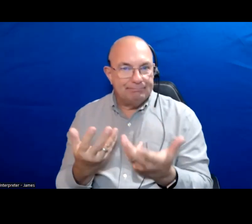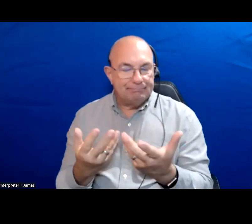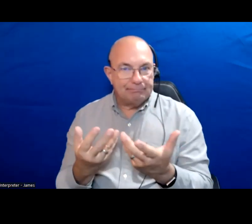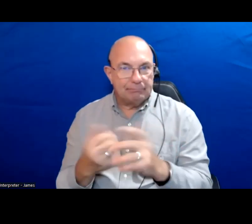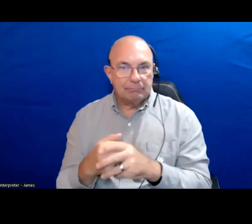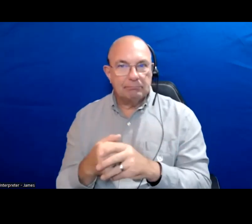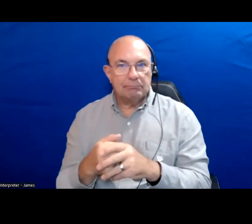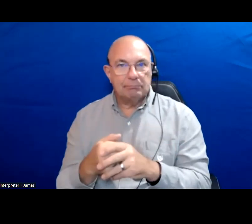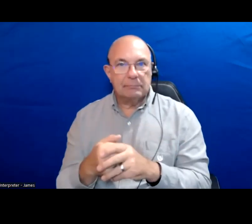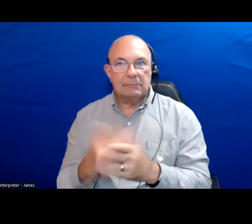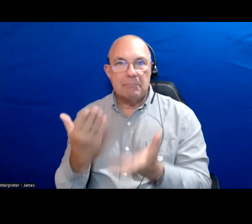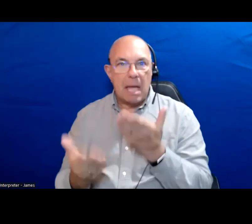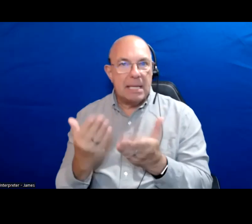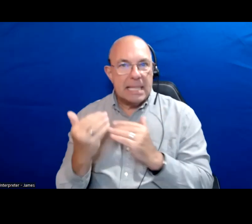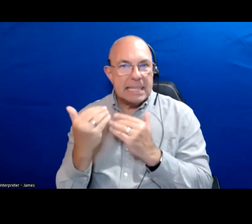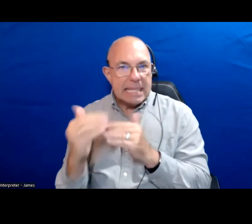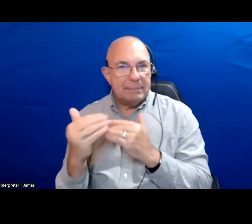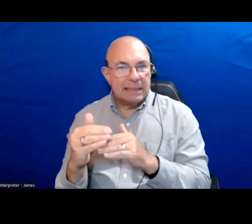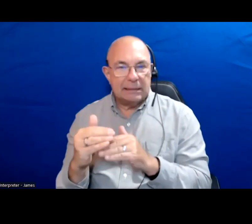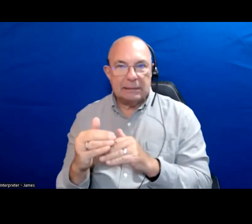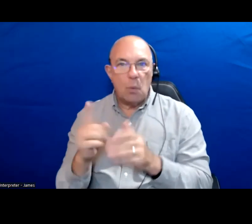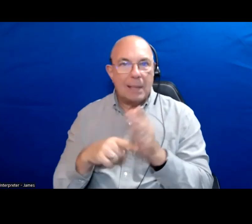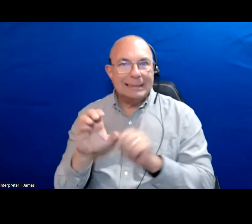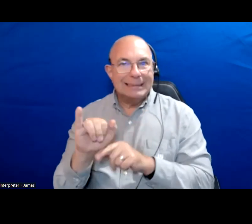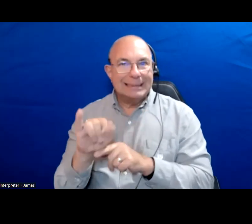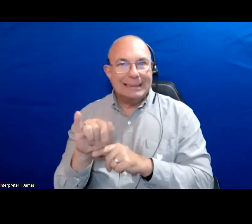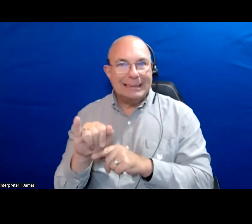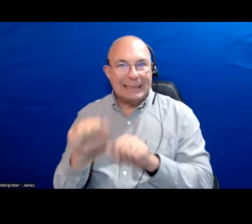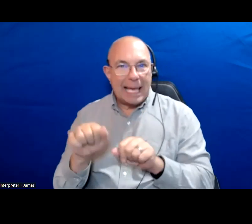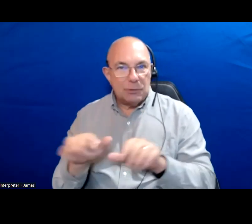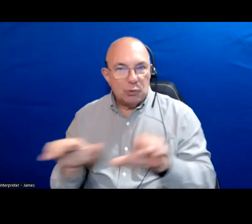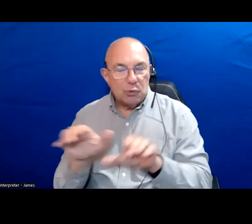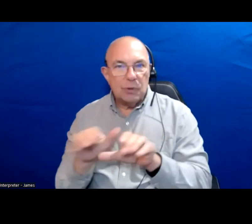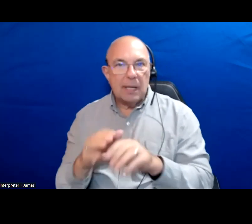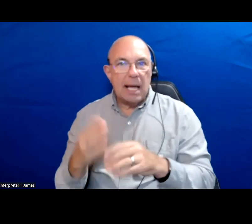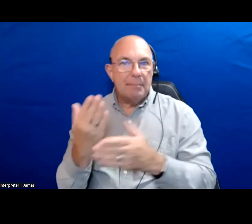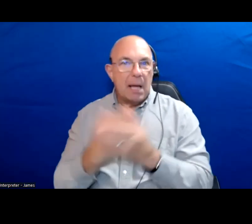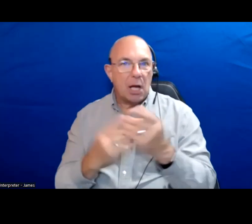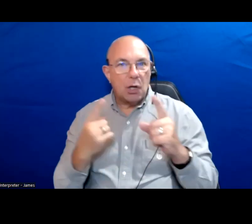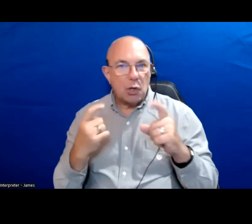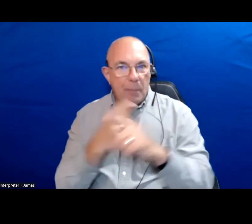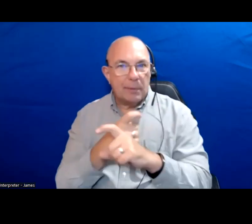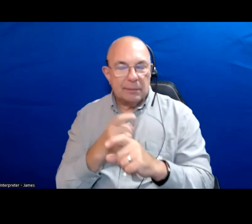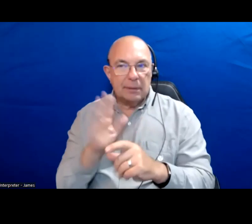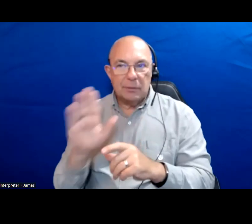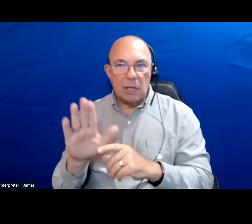Thinking about the limitations of what the city can do and the complications of the context they are working in.